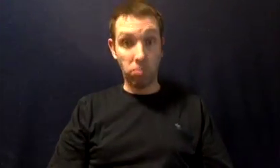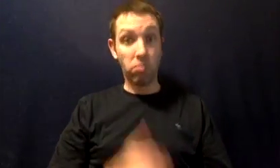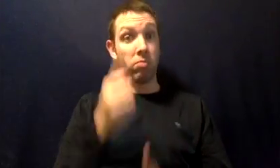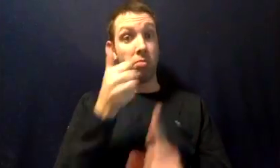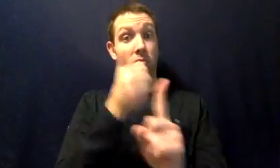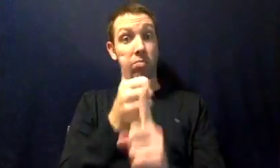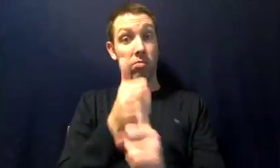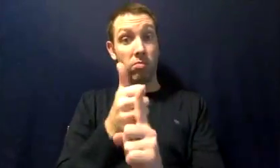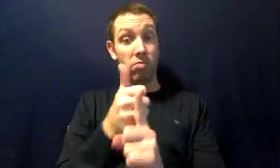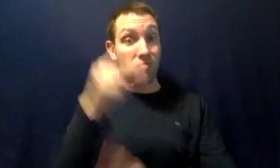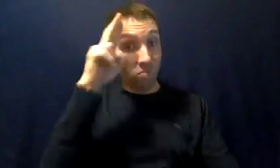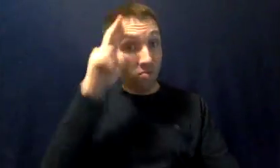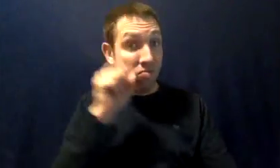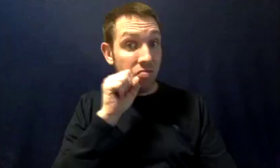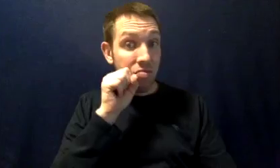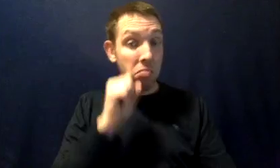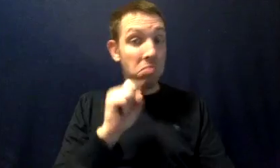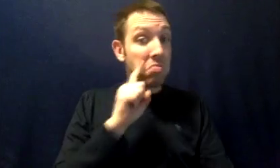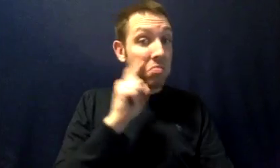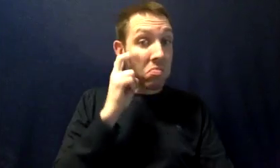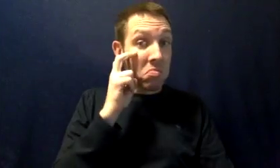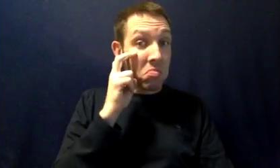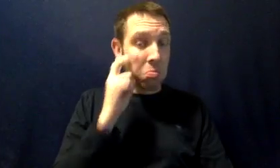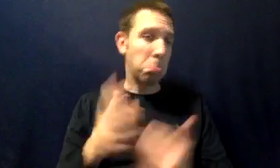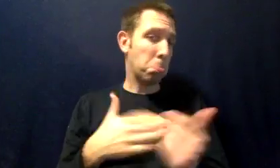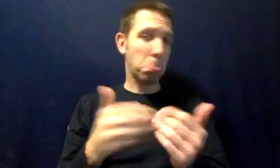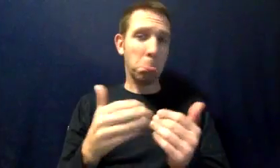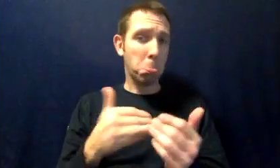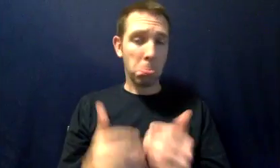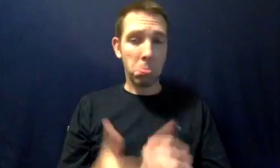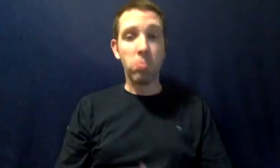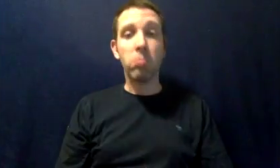Do you see yourself as a person with Usher syndrome? Deafblind? or something else.